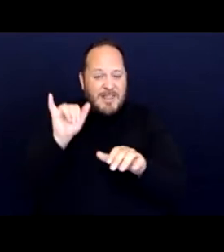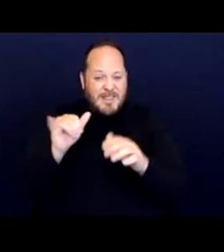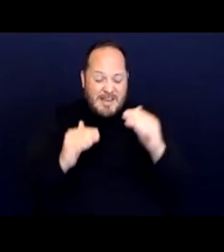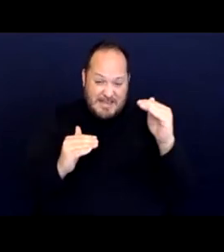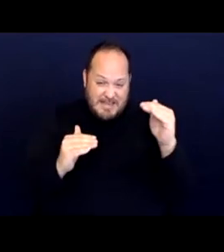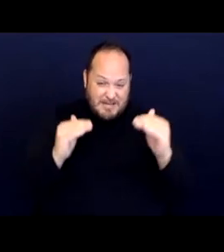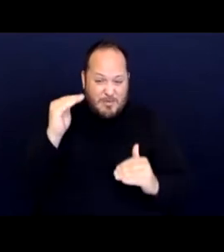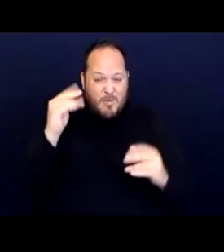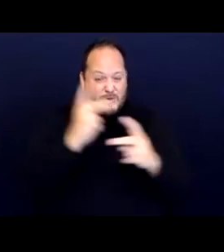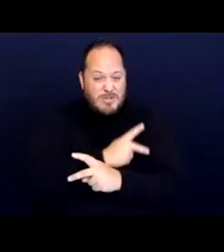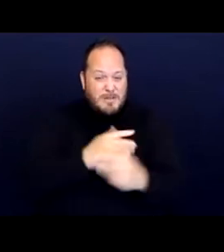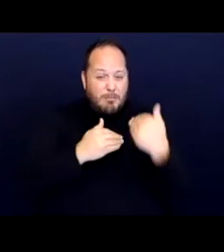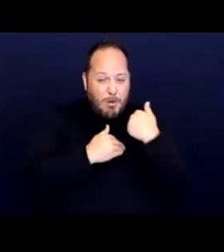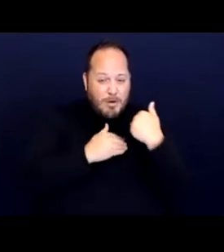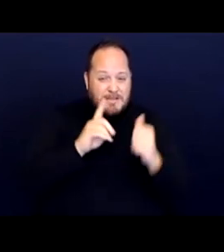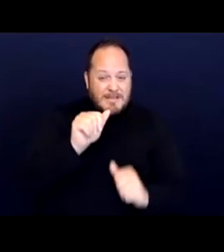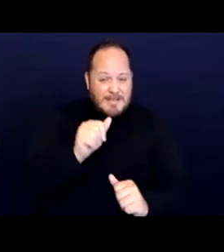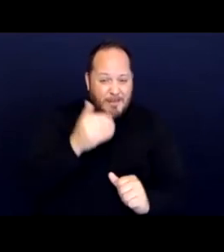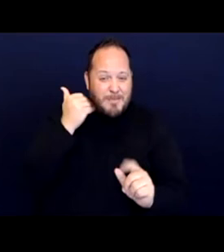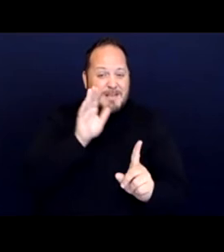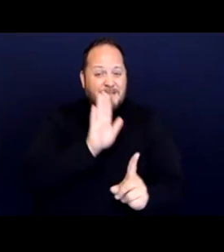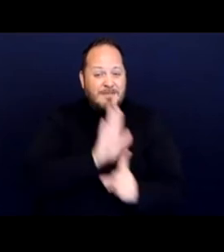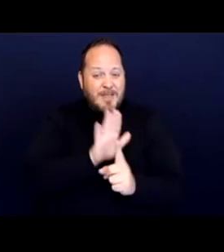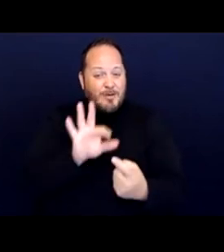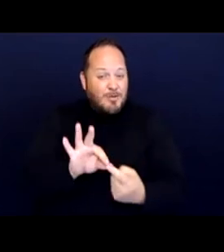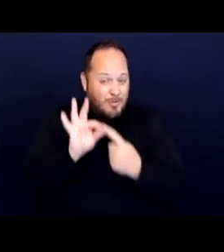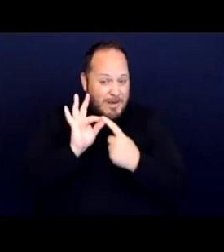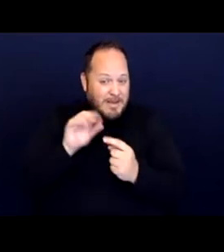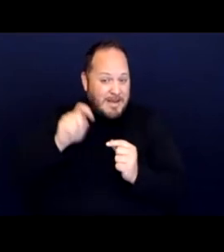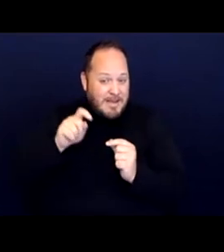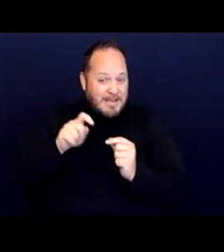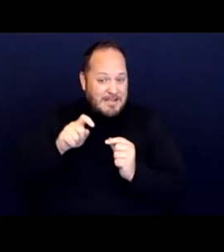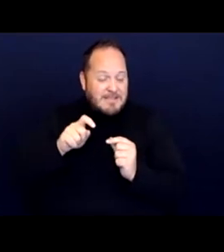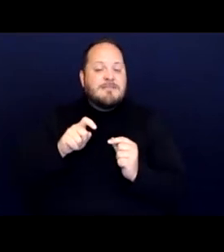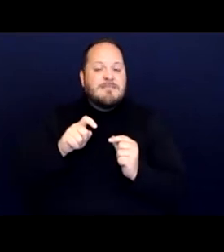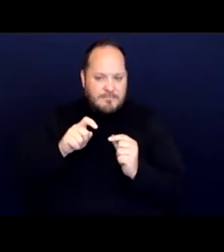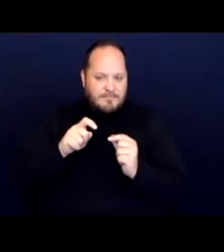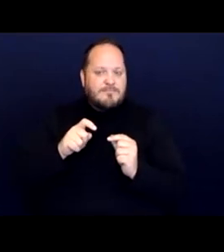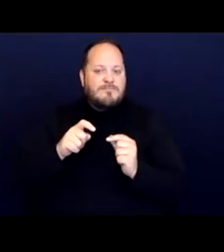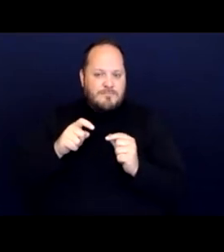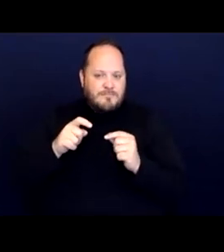the disabled because of their unique needs remains actionable under the ADA,